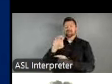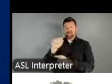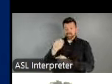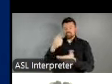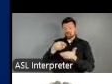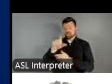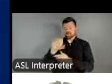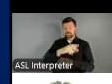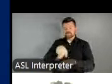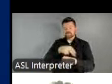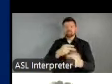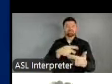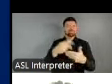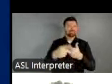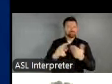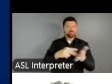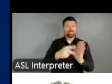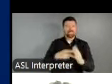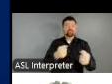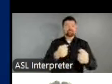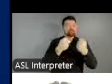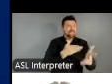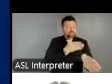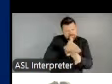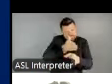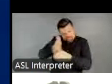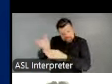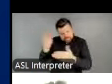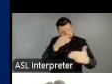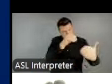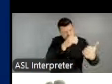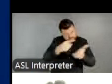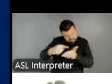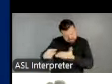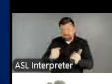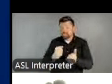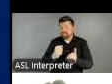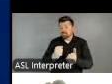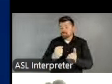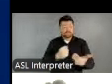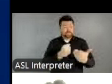that enables transdisciplinary research teams to pursue research areas of interest to the NEA